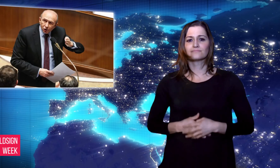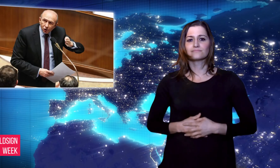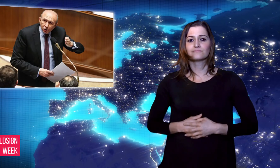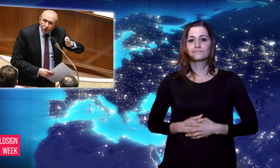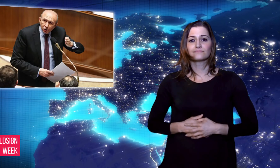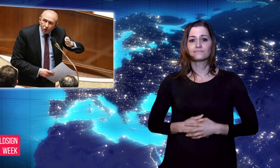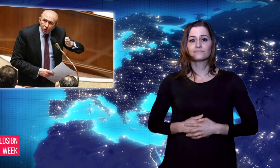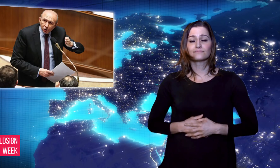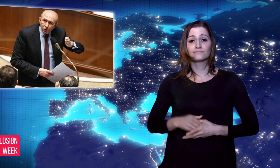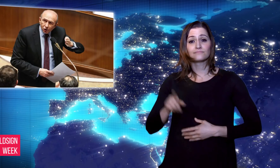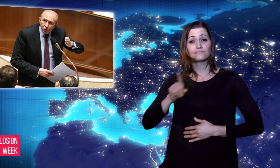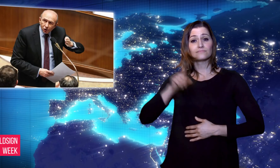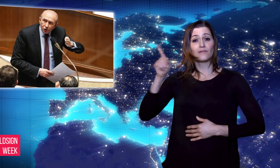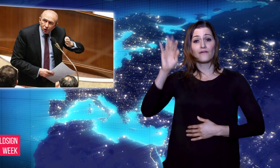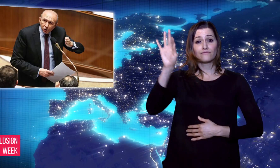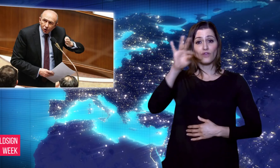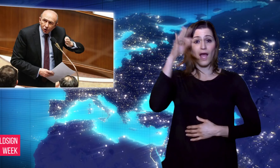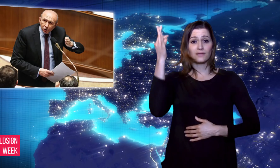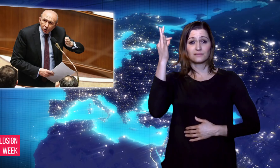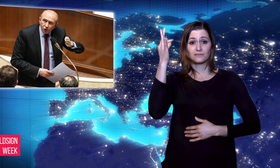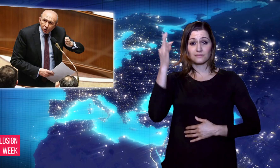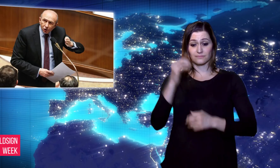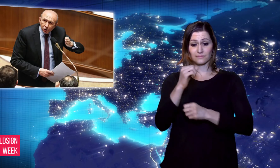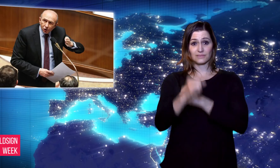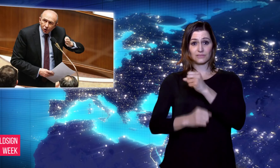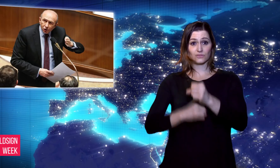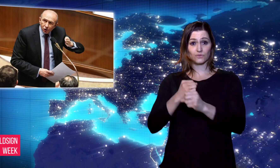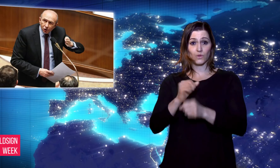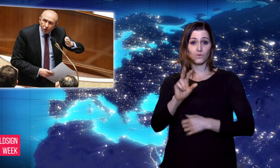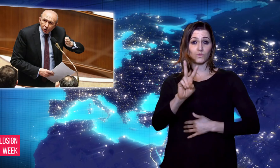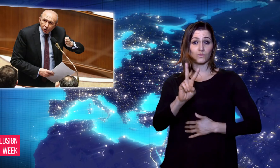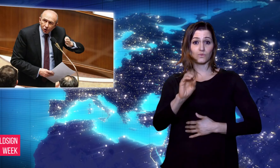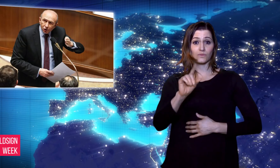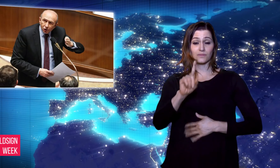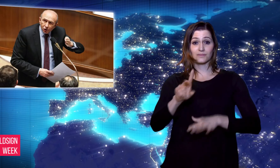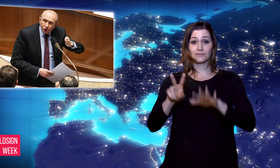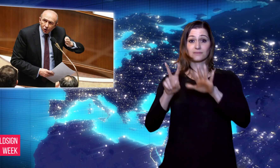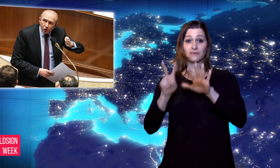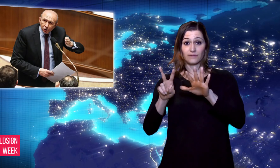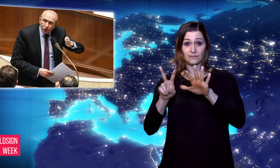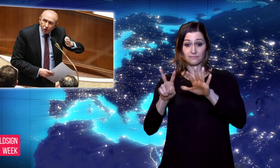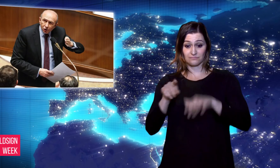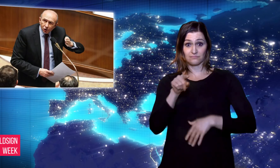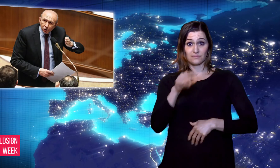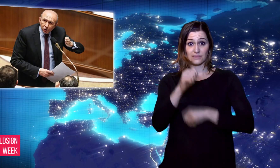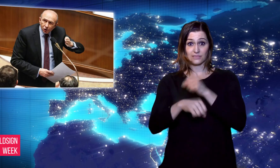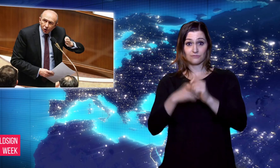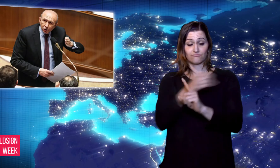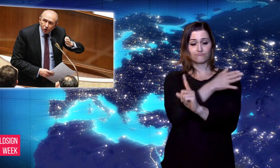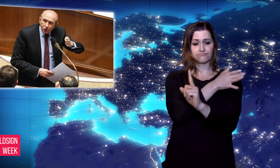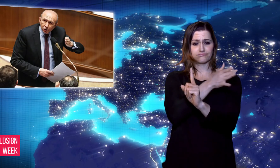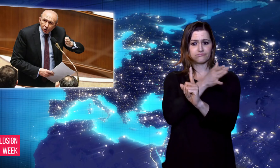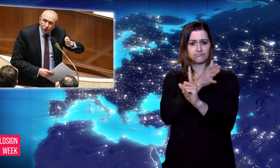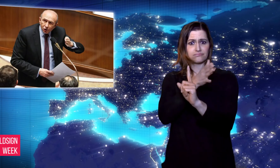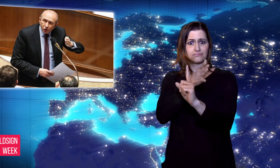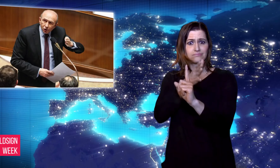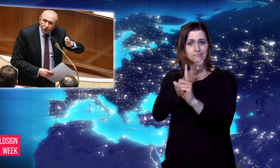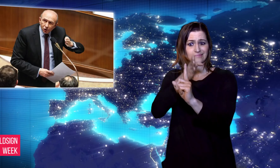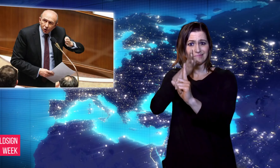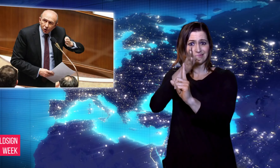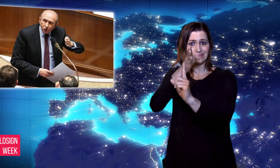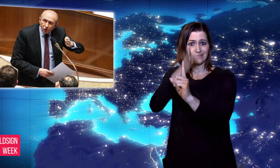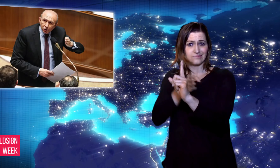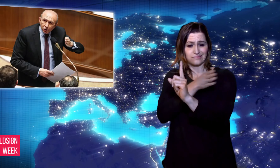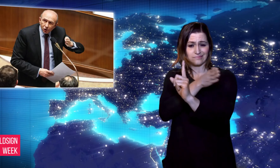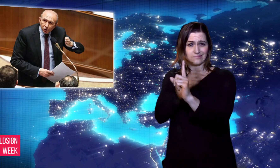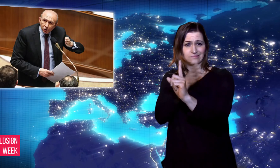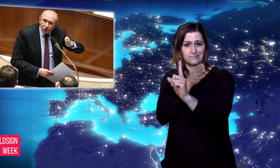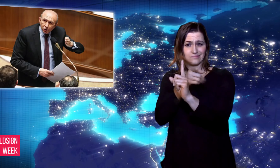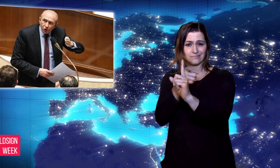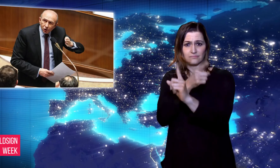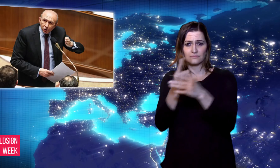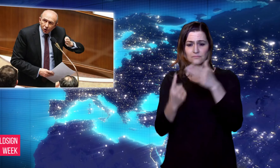of 2017. Throughout the world, the